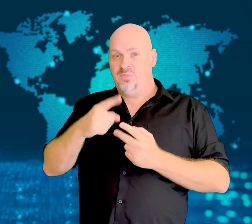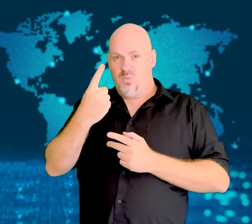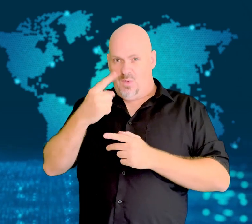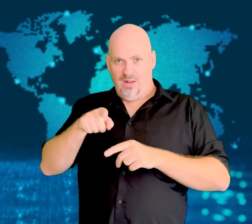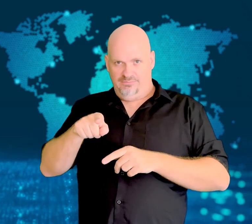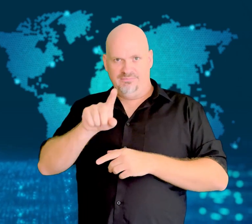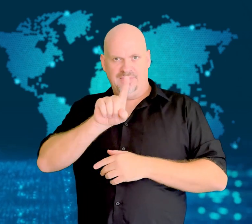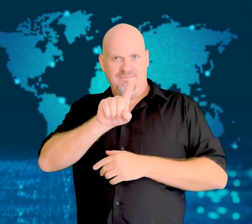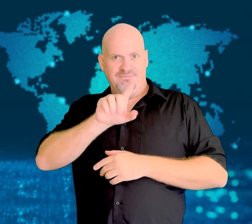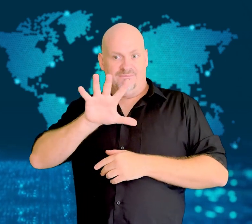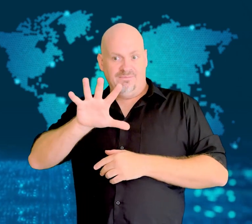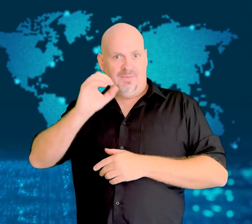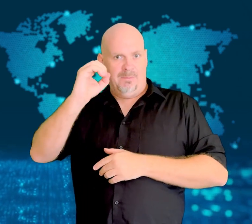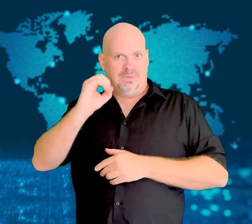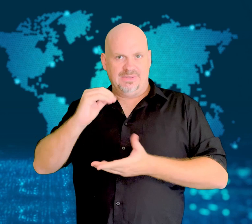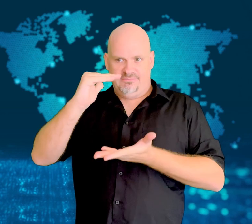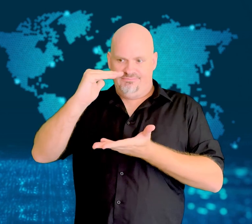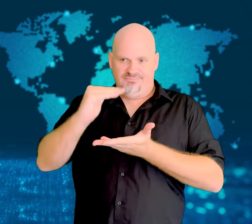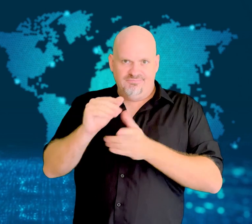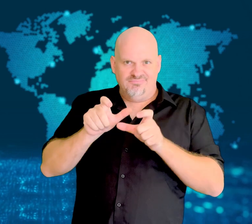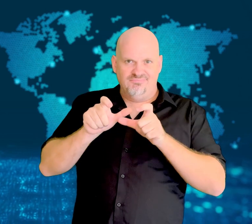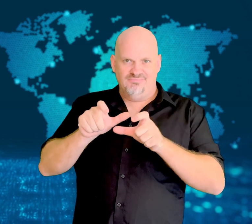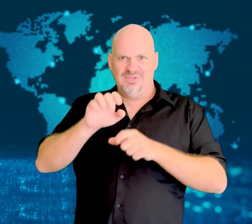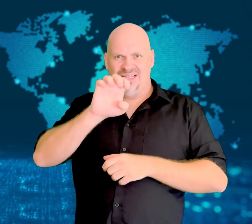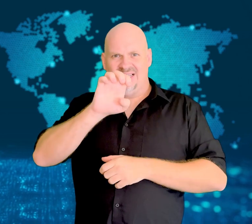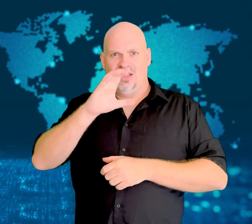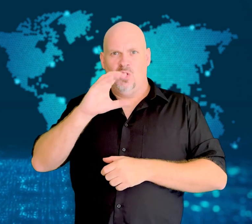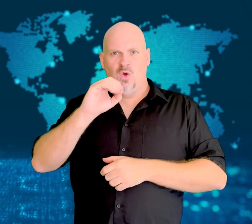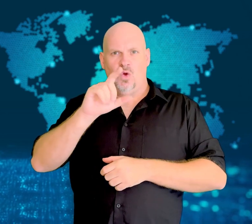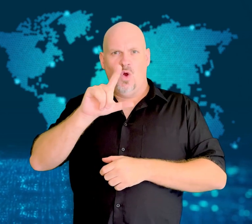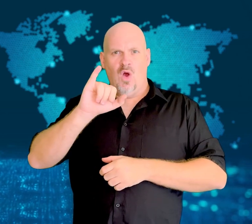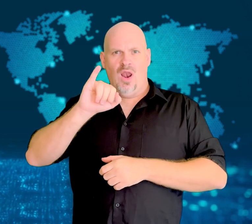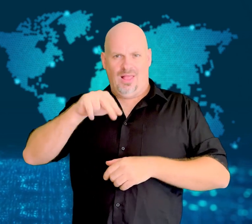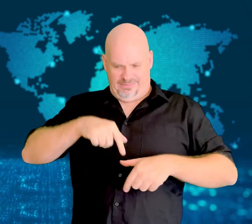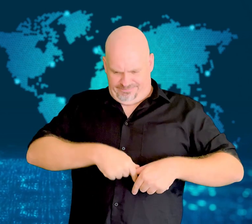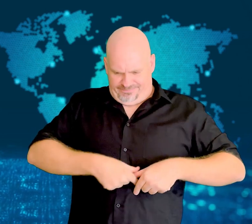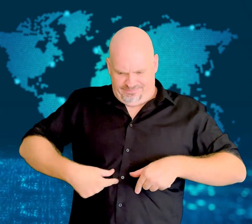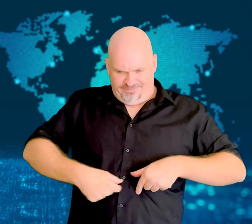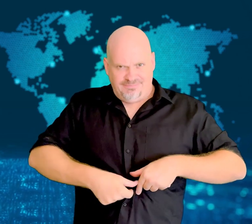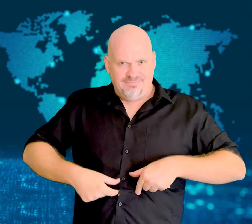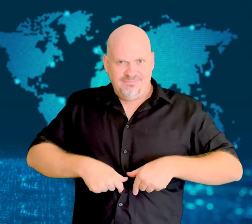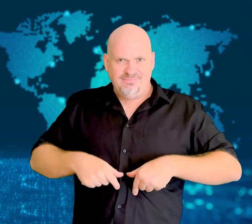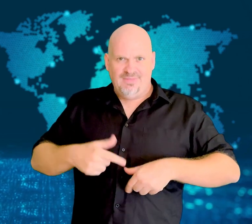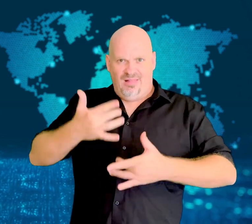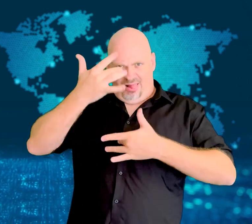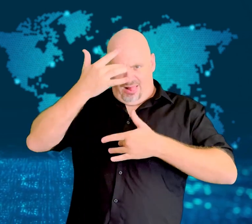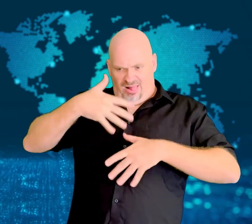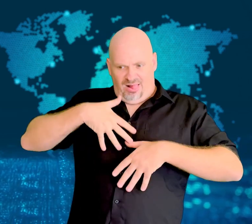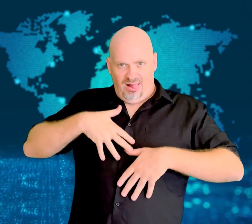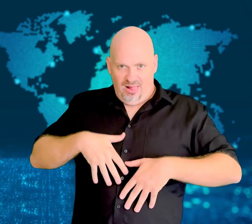The medicines were also less than 15% effective against E Coli,